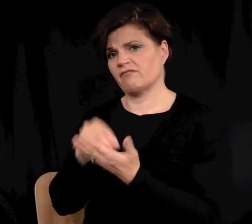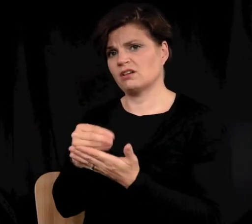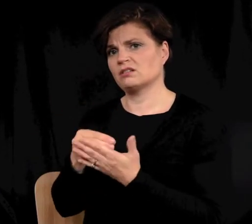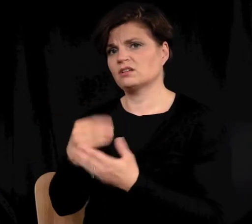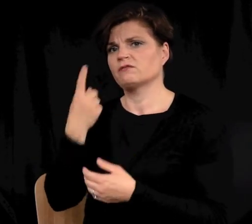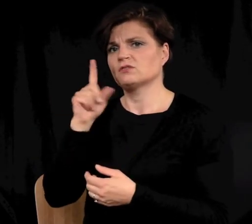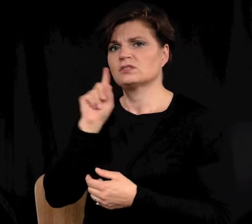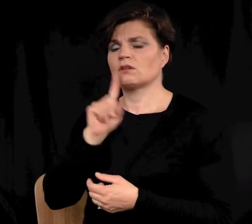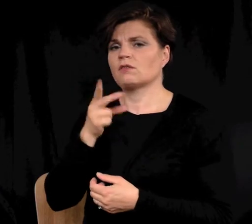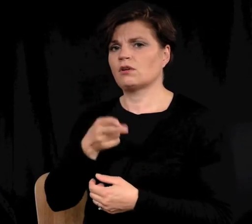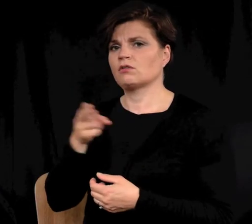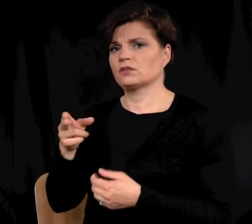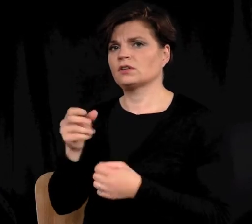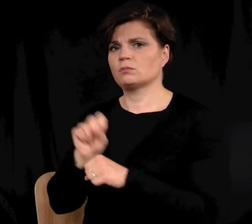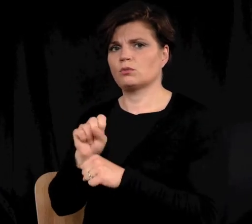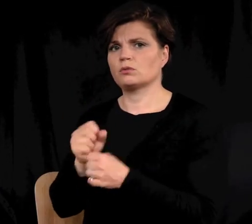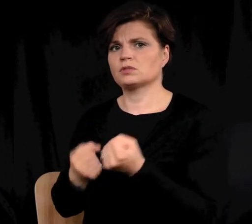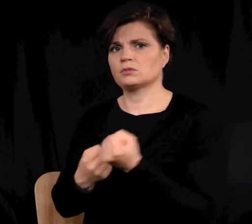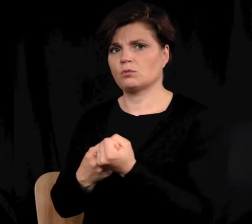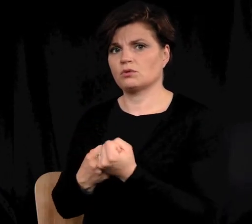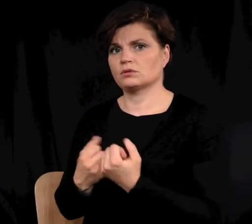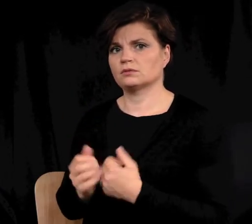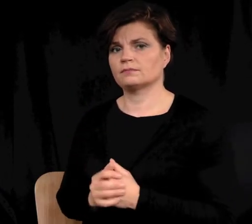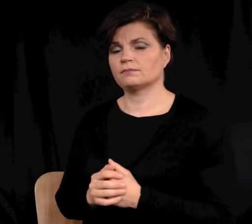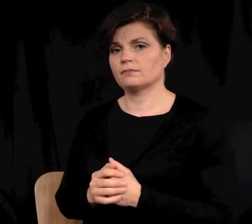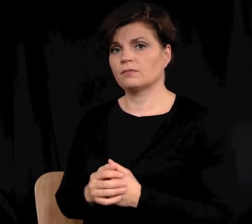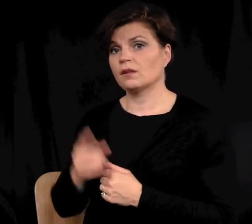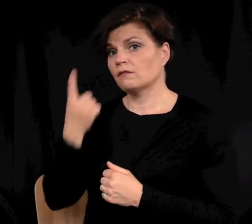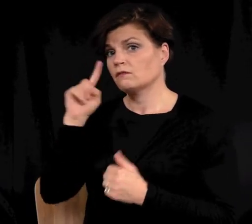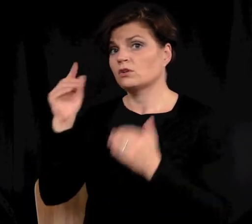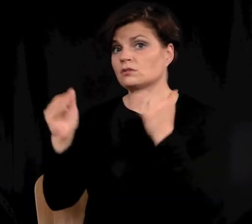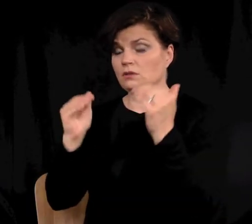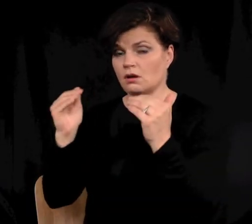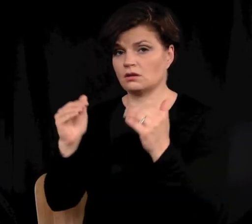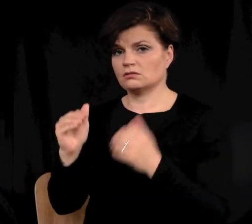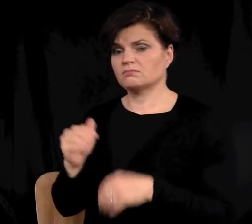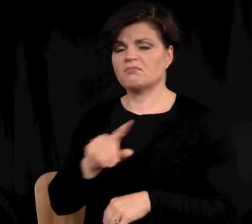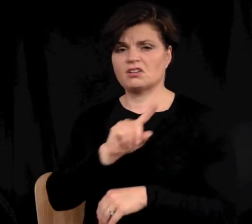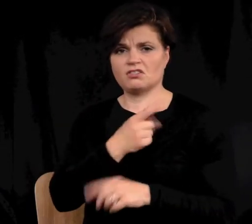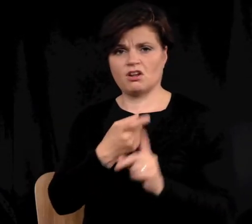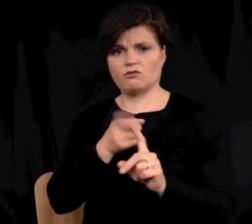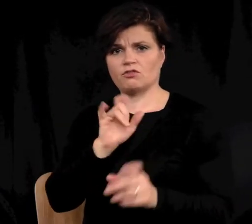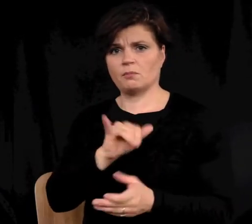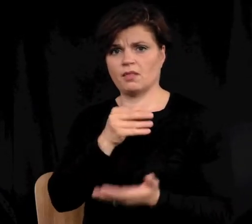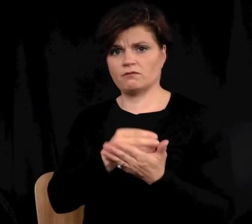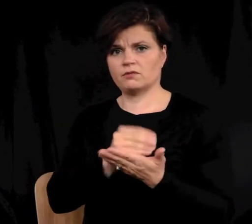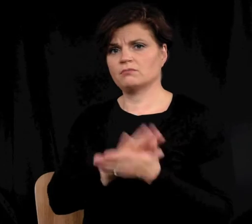funding for D/HH employment supports. For adults, $1 from that funding